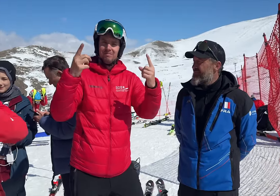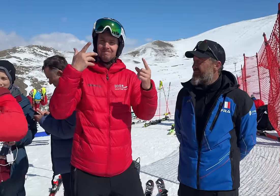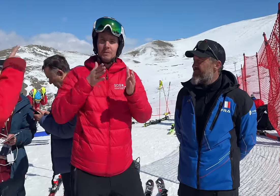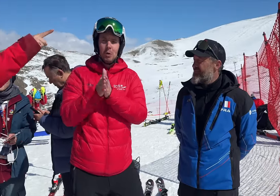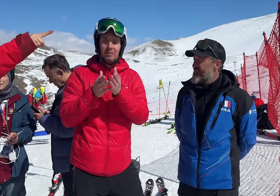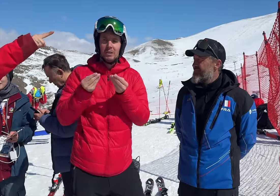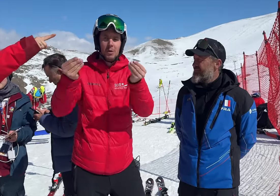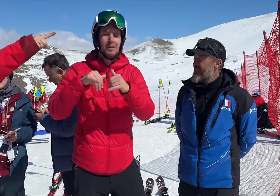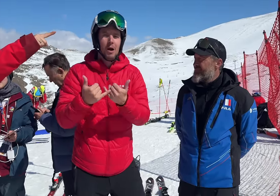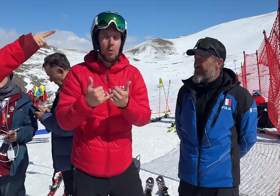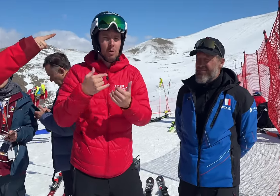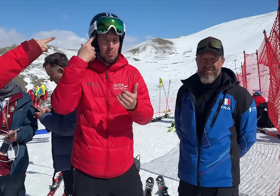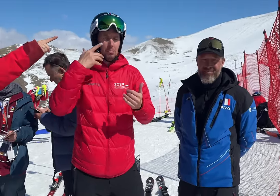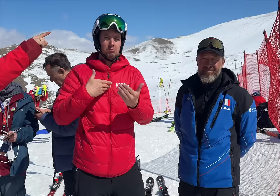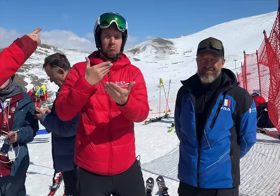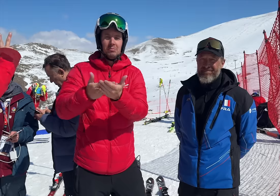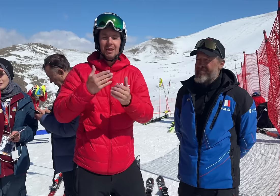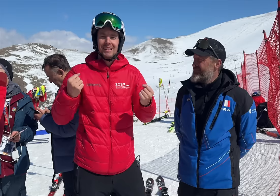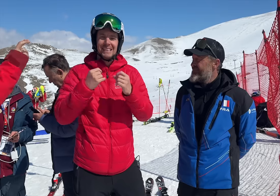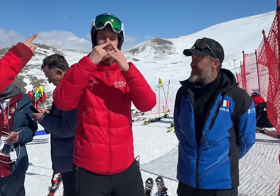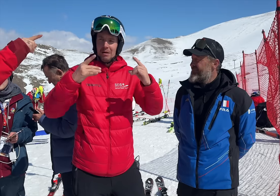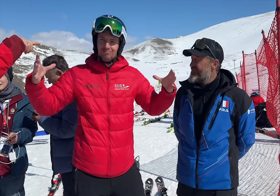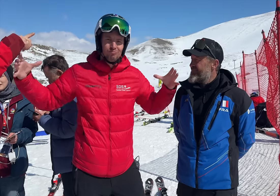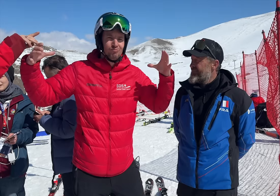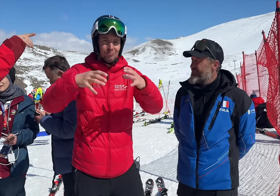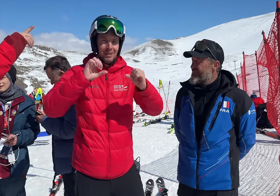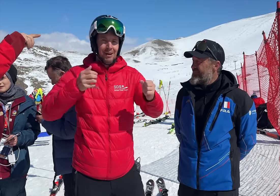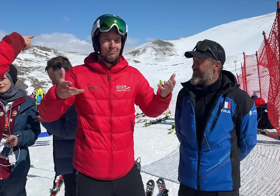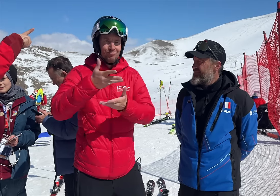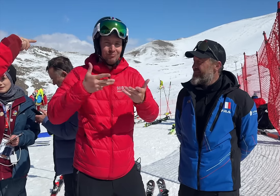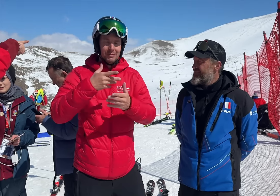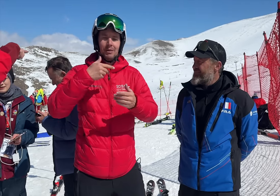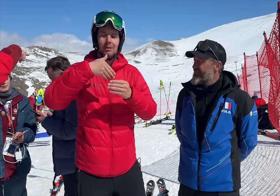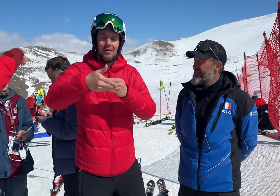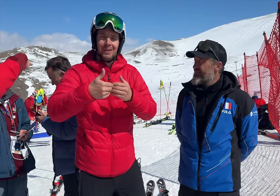That's where the idea for the skiing camp comes in. To gather